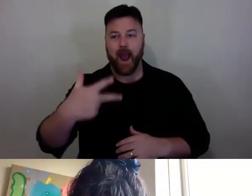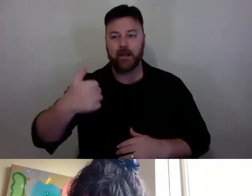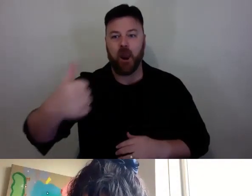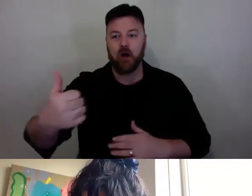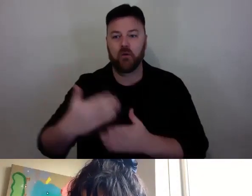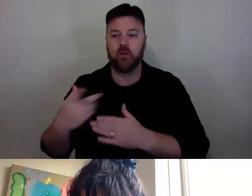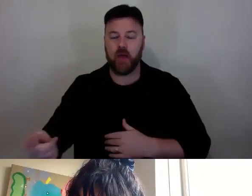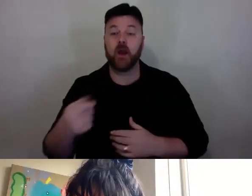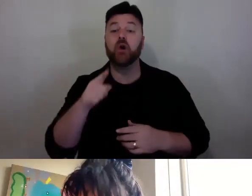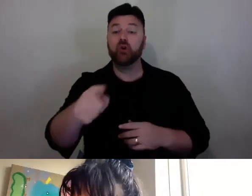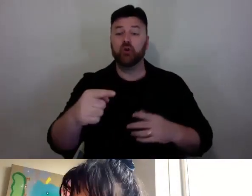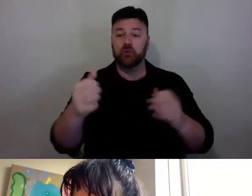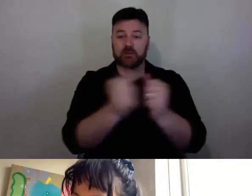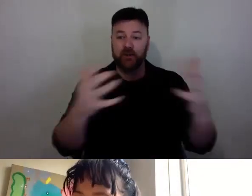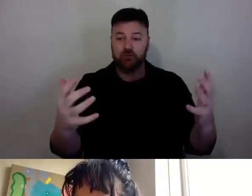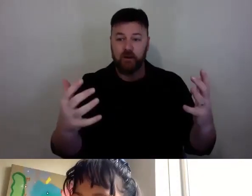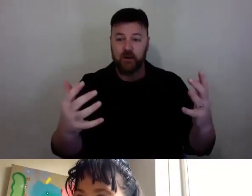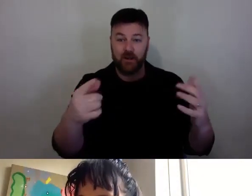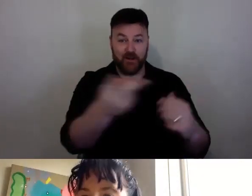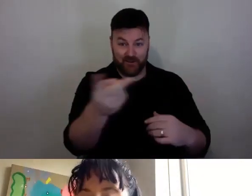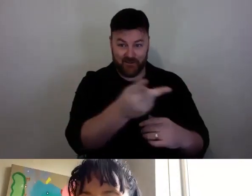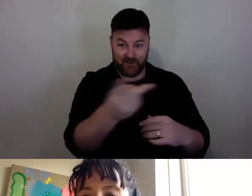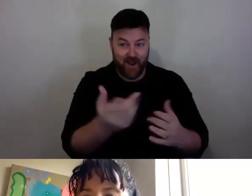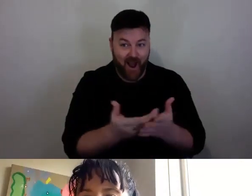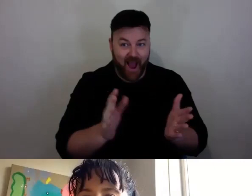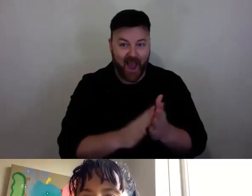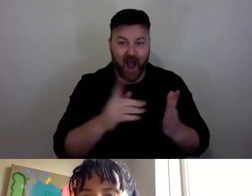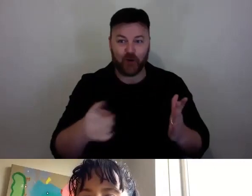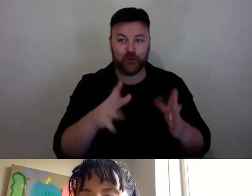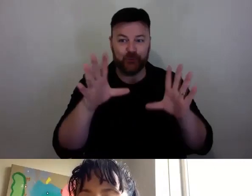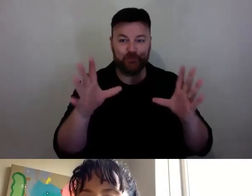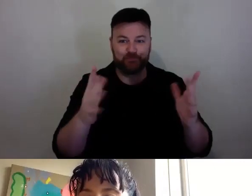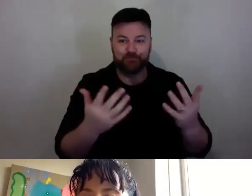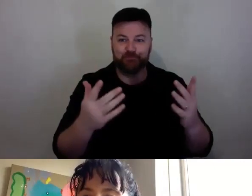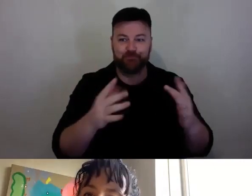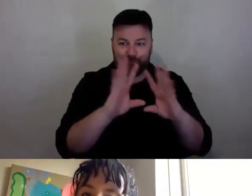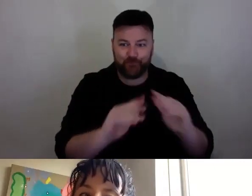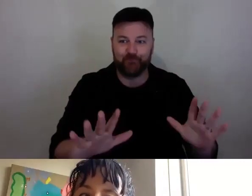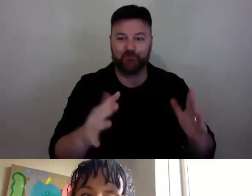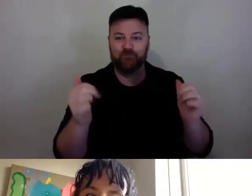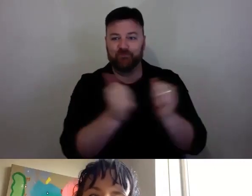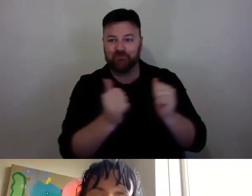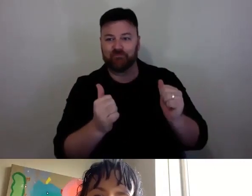differences? A great question. I think if it is getting